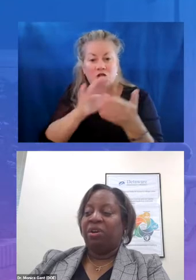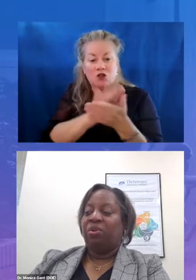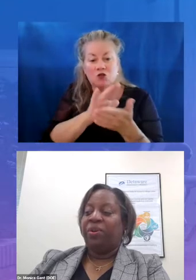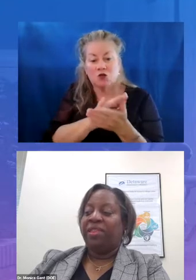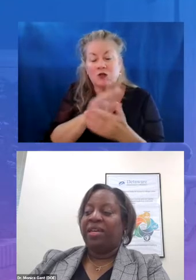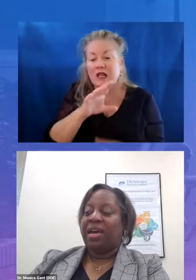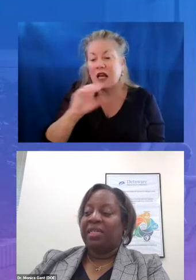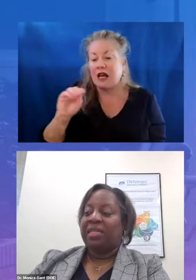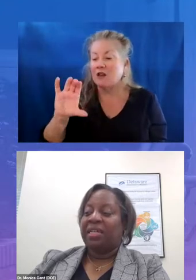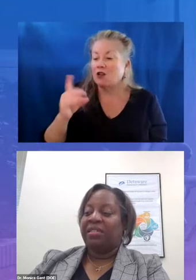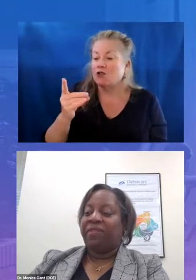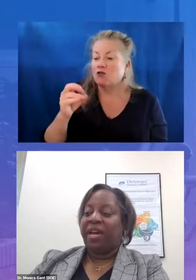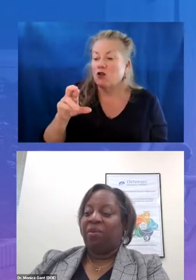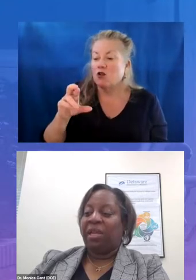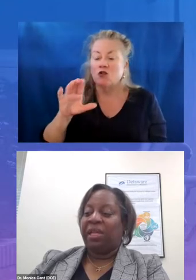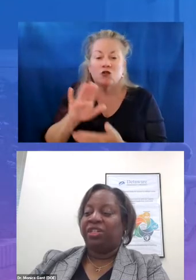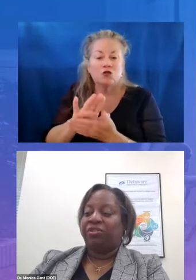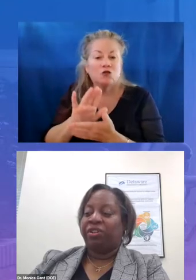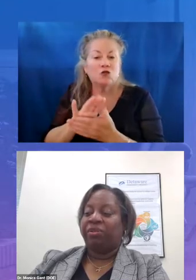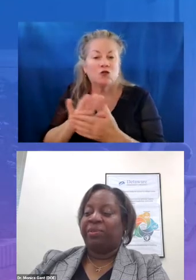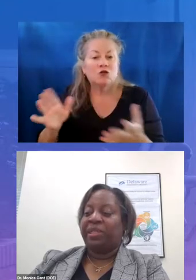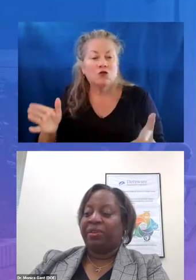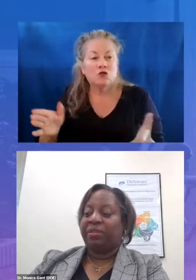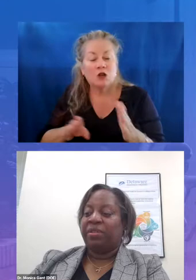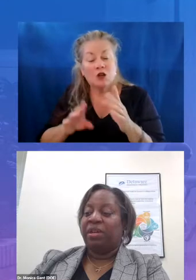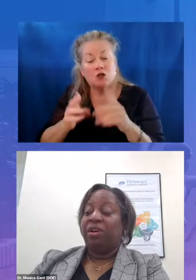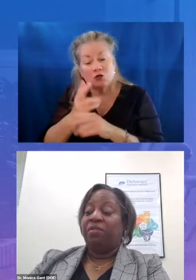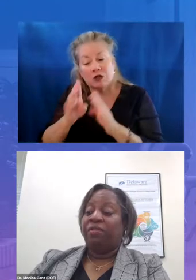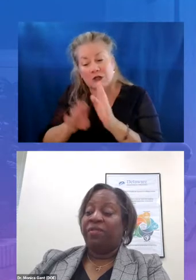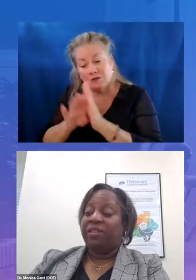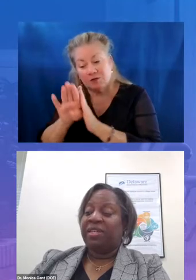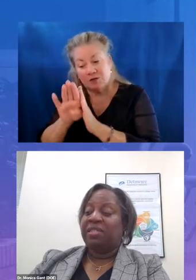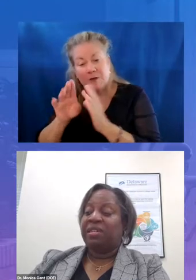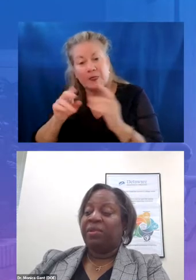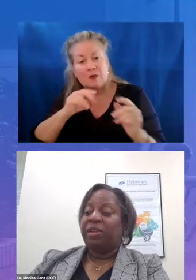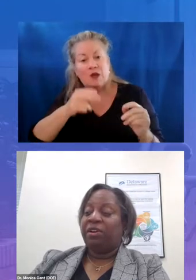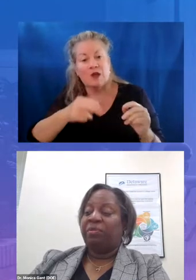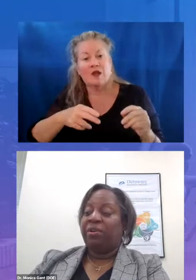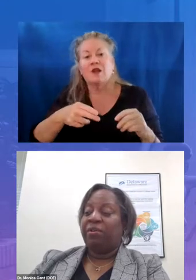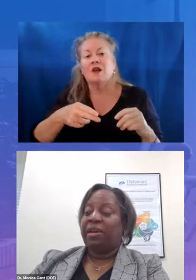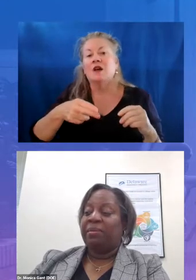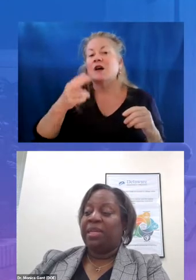within the context of high quality instructional materials revisiting summer learning programs